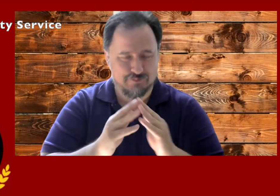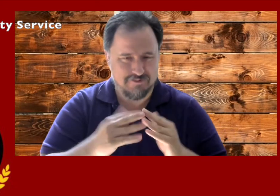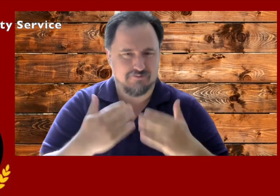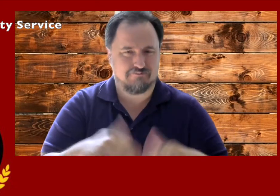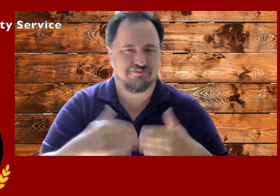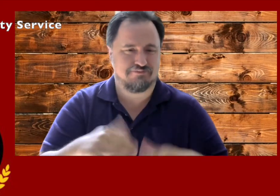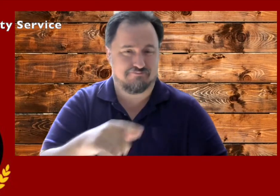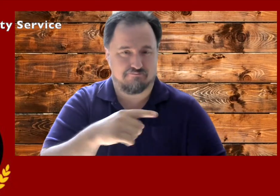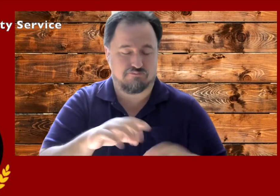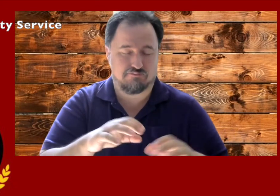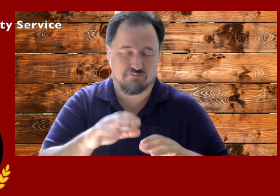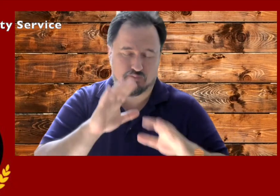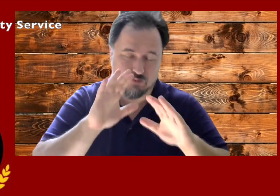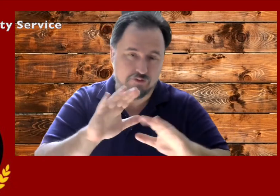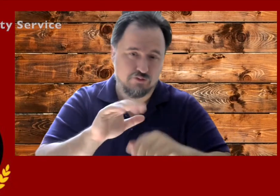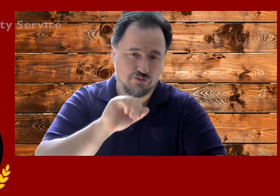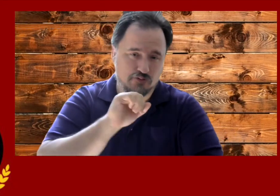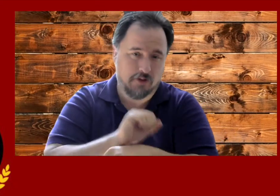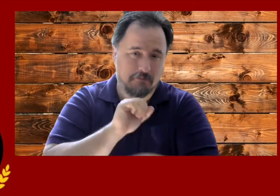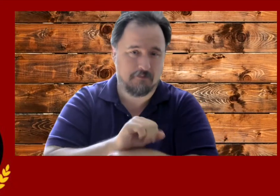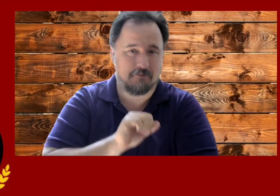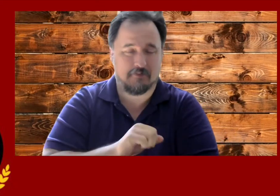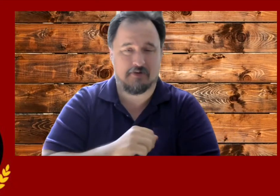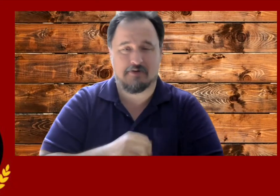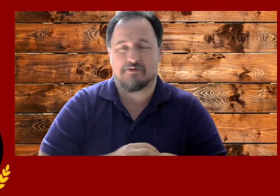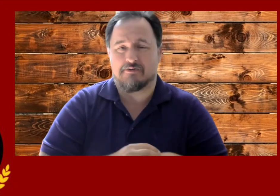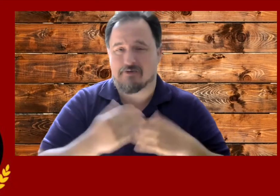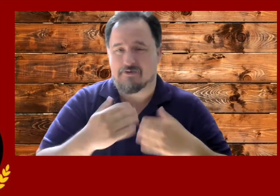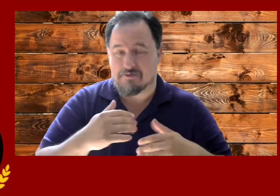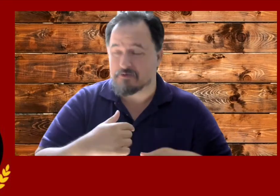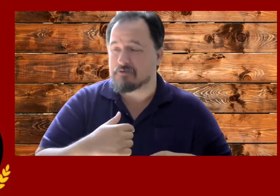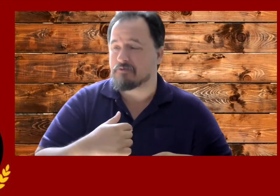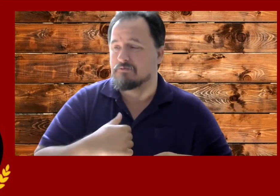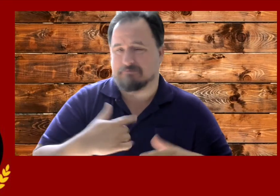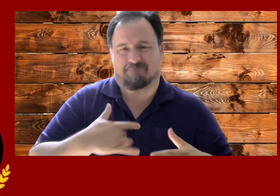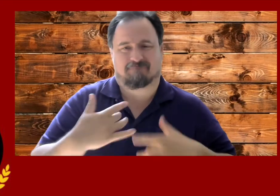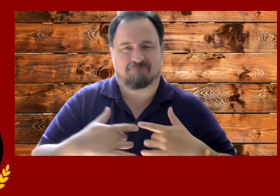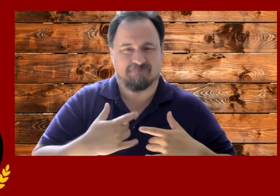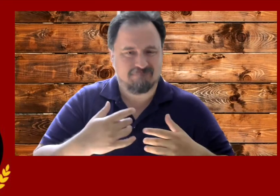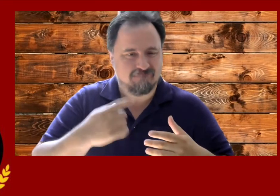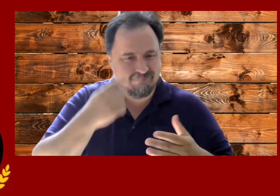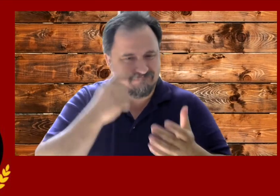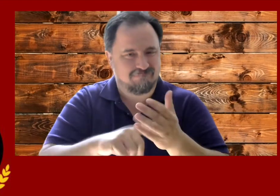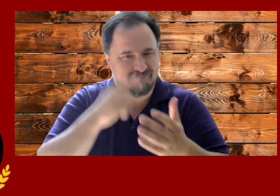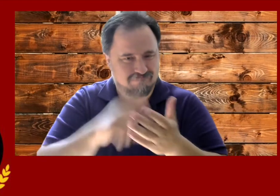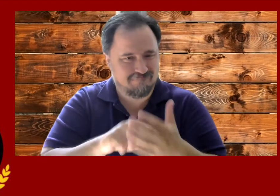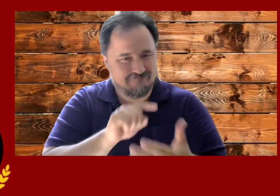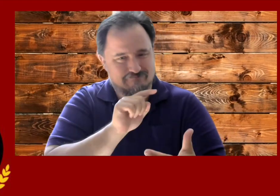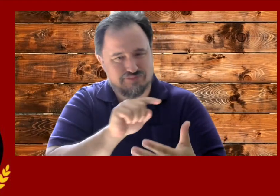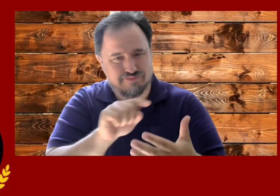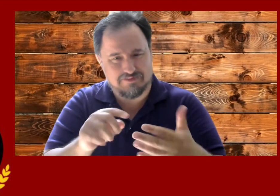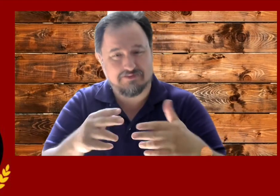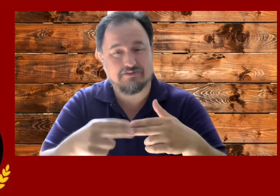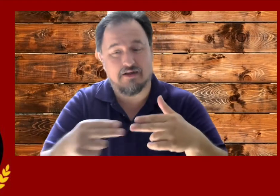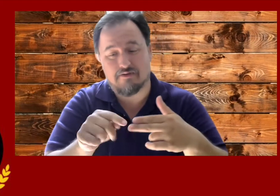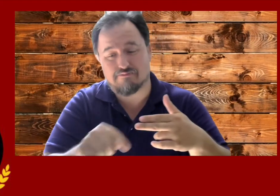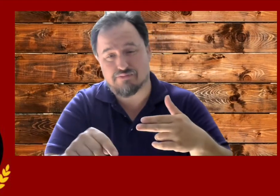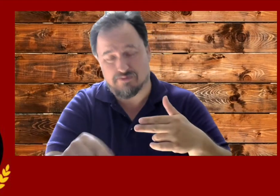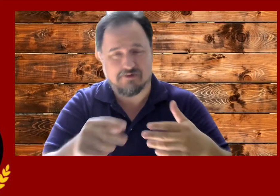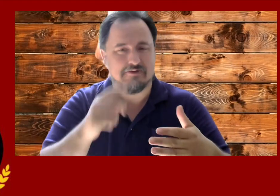You guys have done such a wonderful job. I'm excited to recognize these students in the upcoming slides.